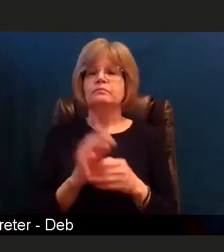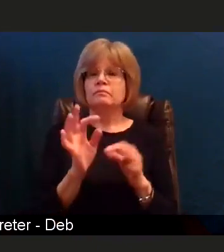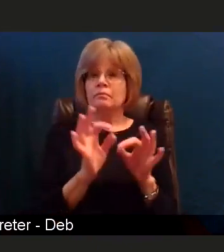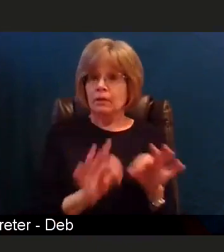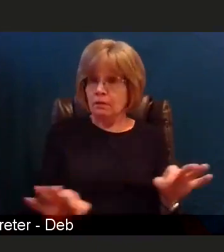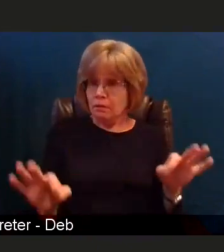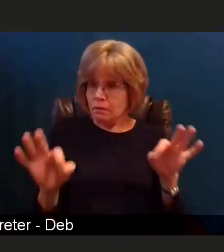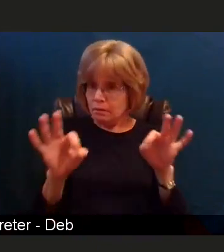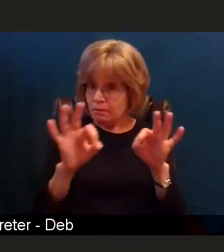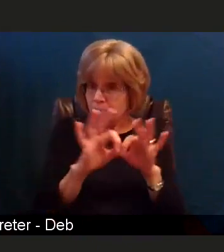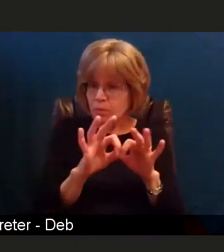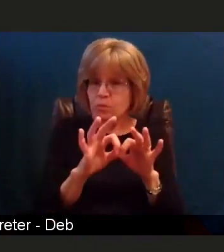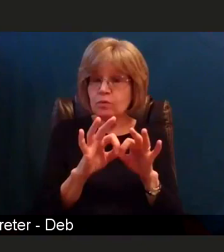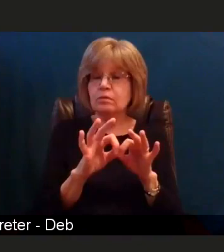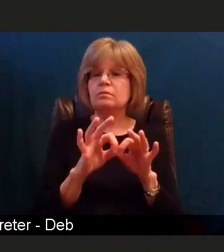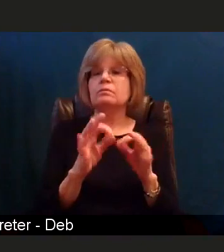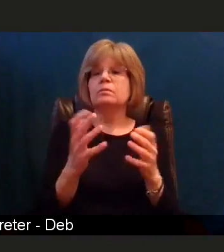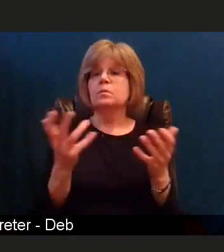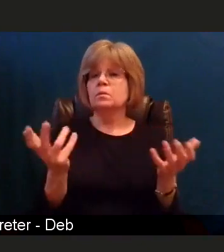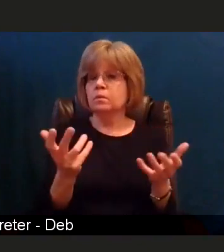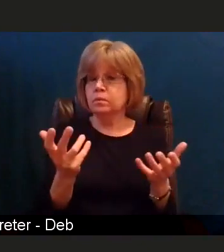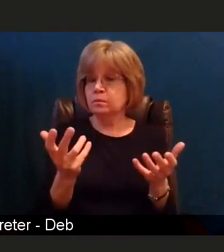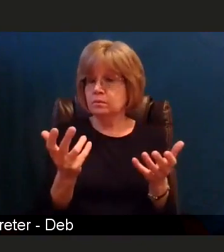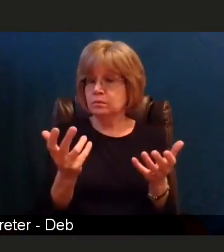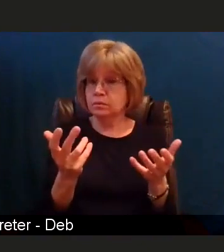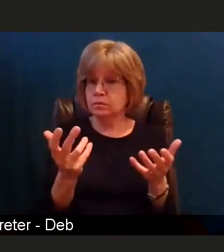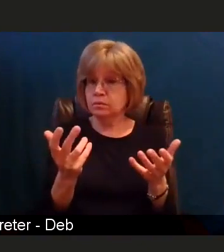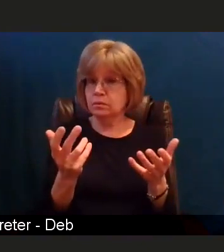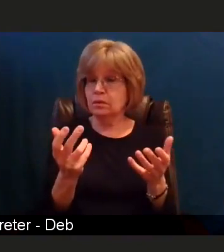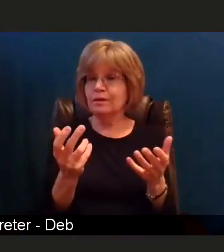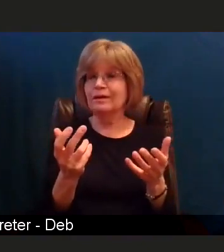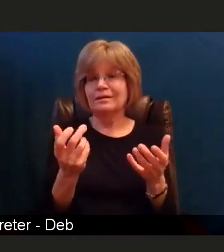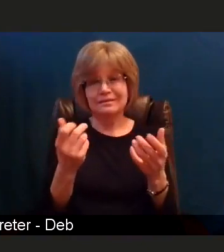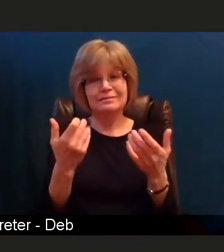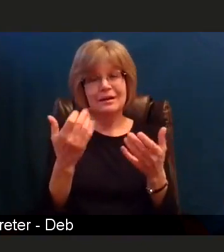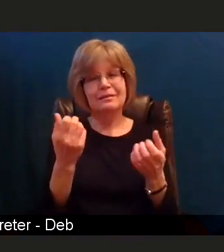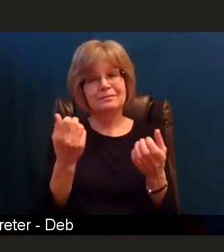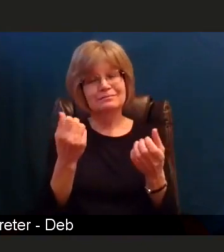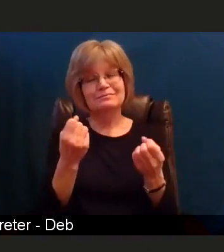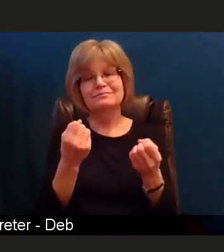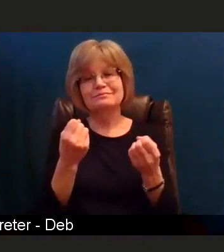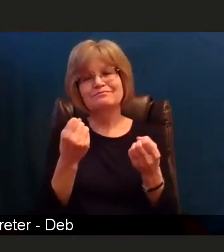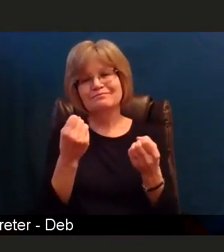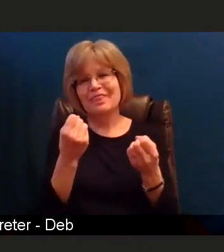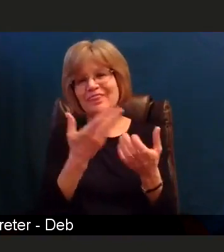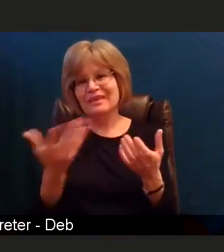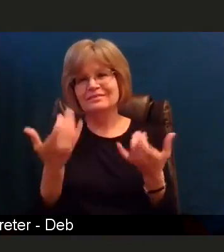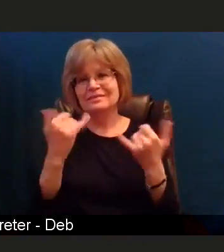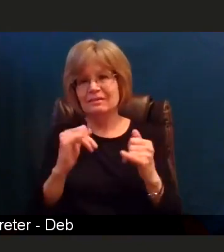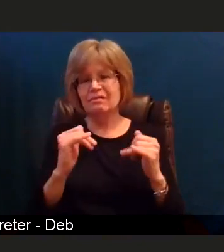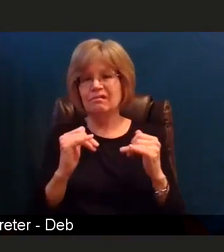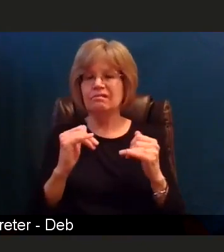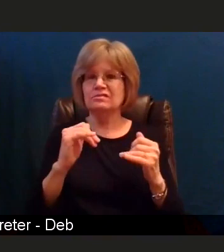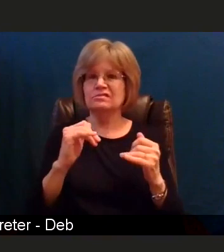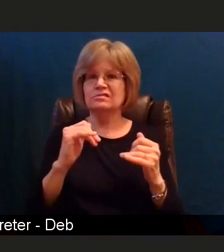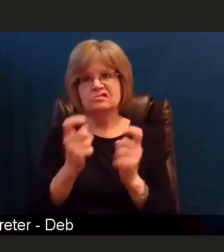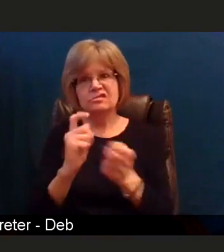many things are still in a state of flux. We just received the vaccines of course